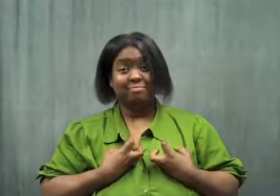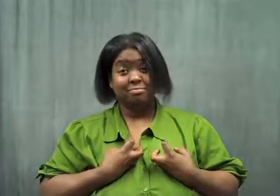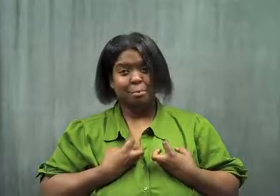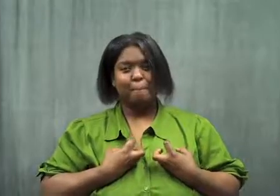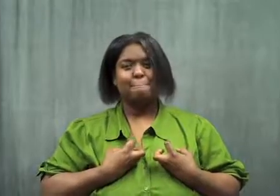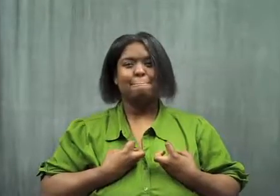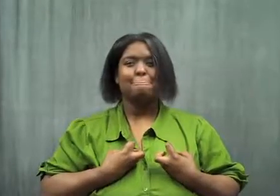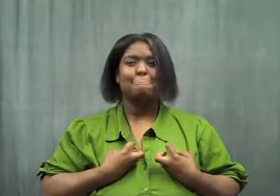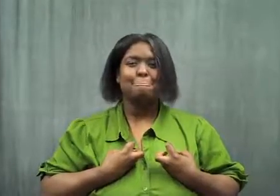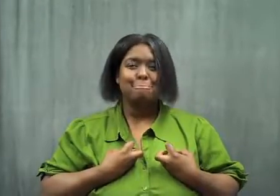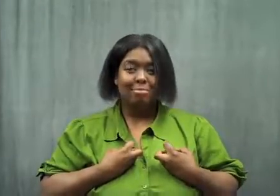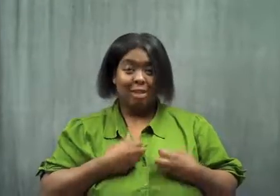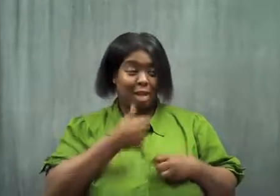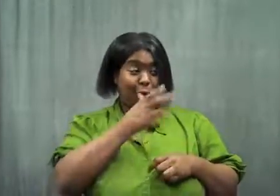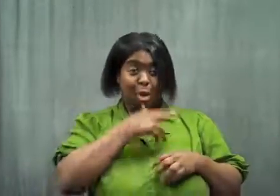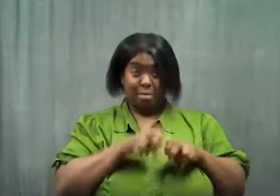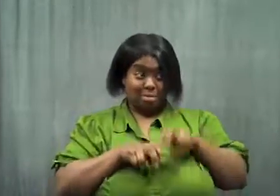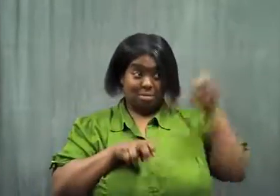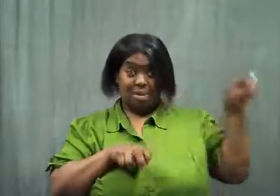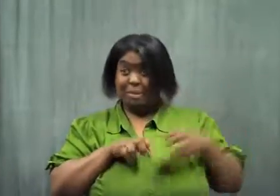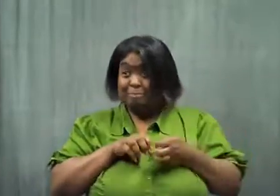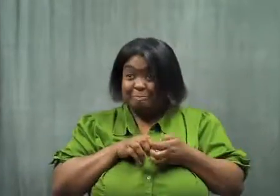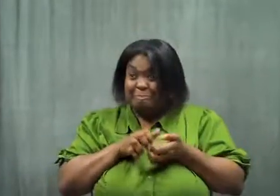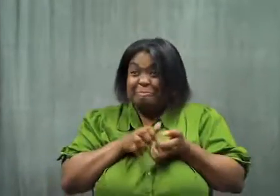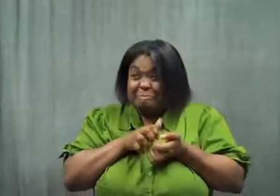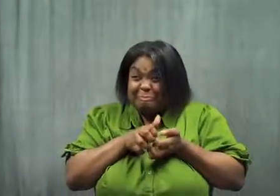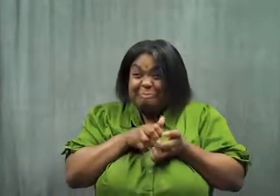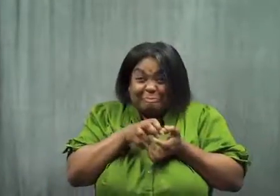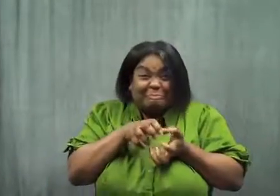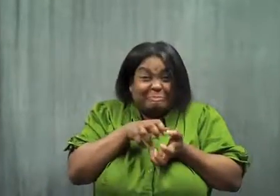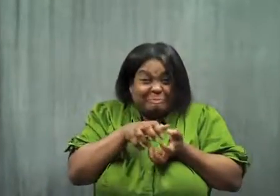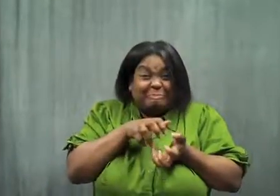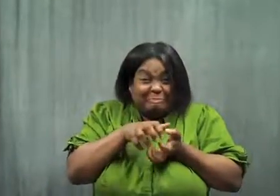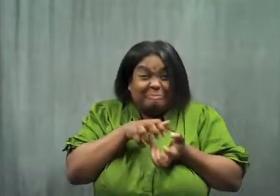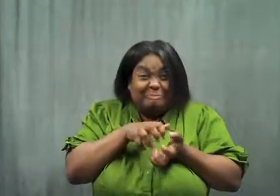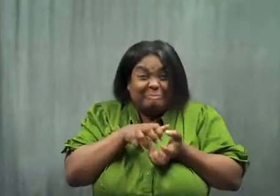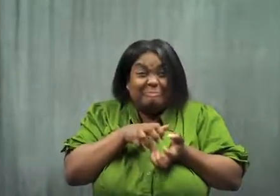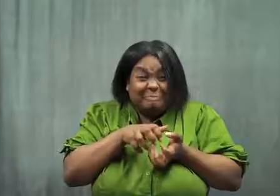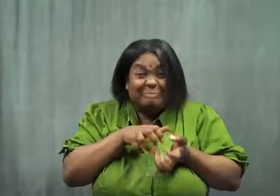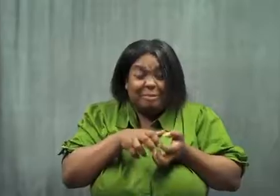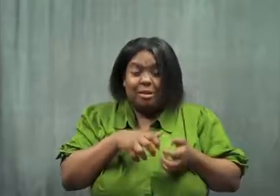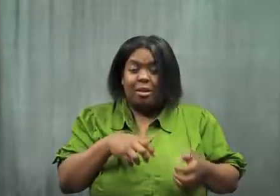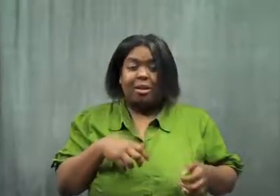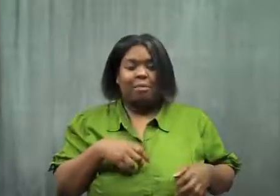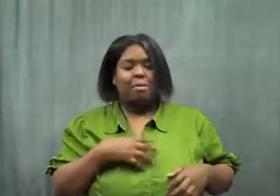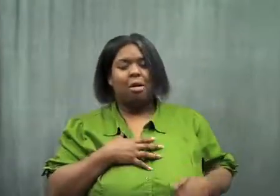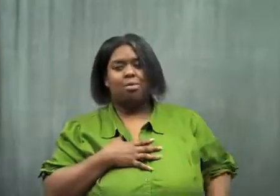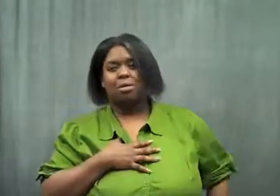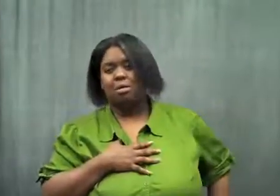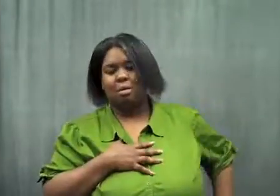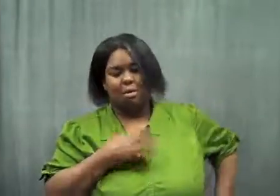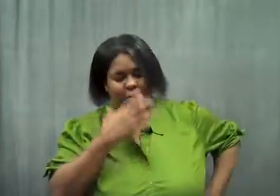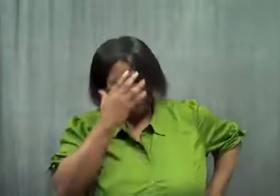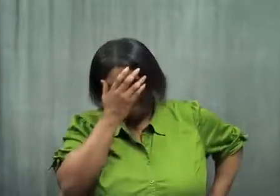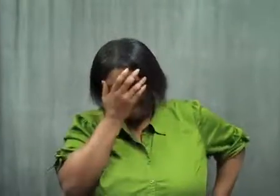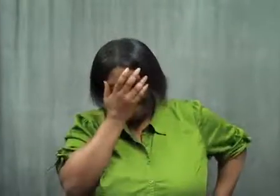The woman at the other table was laughing quietly.